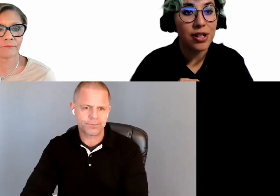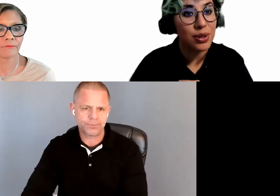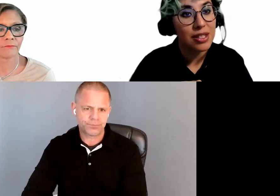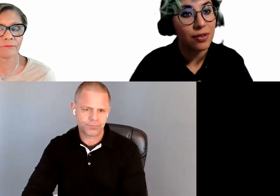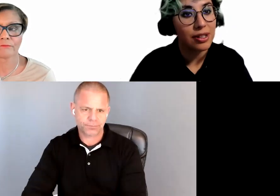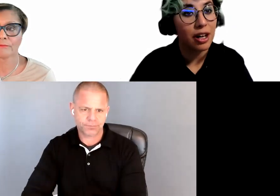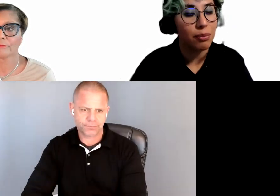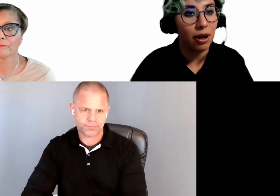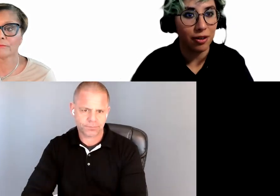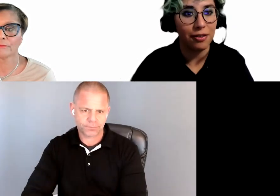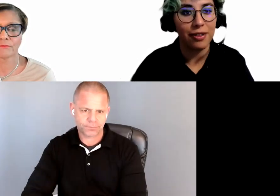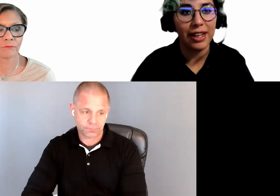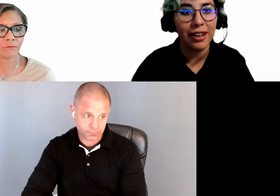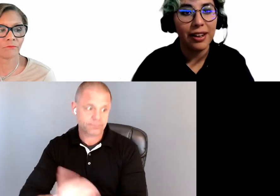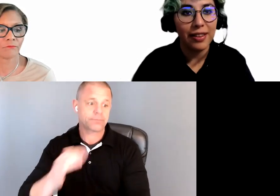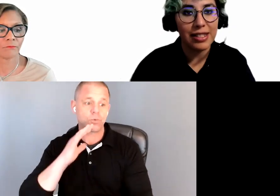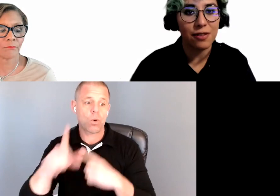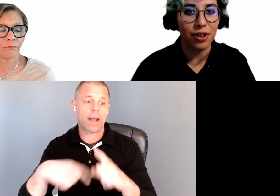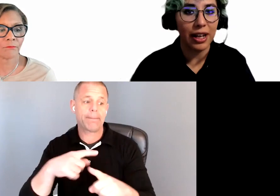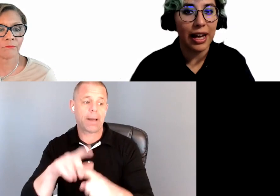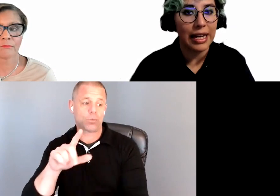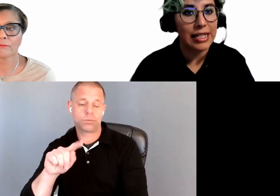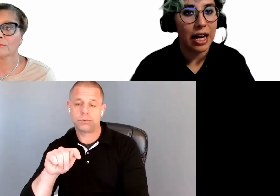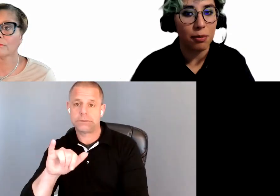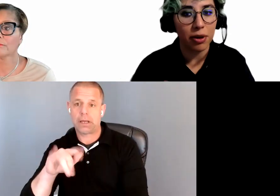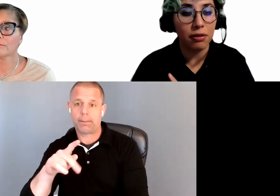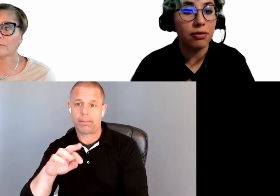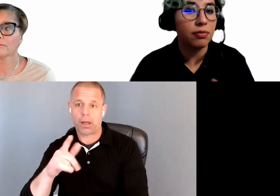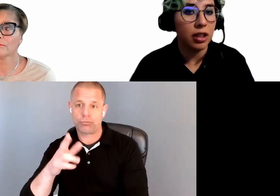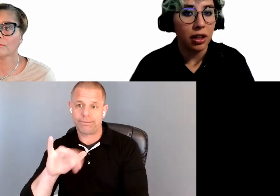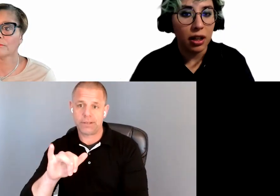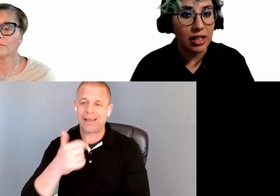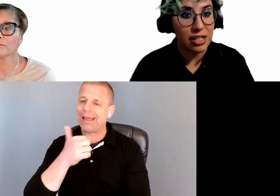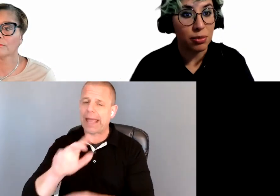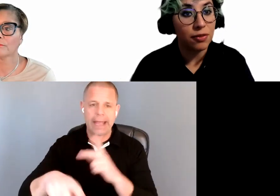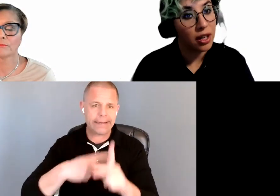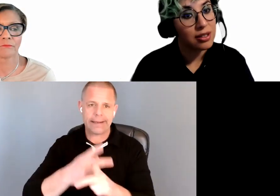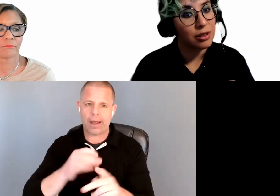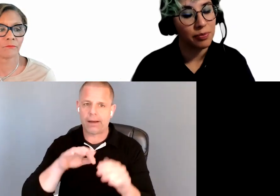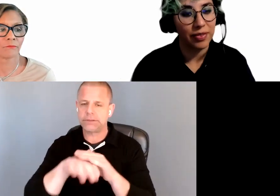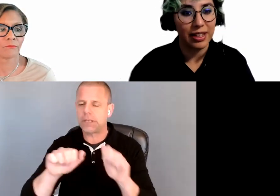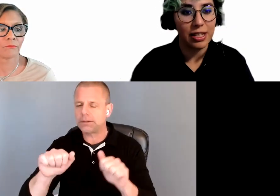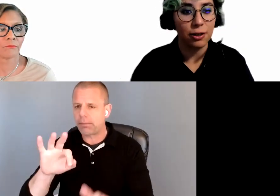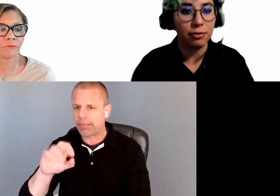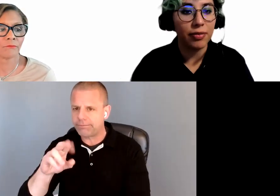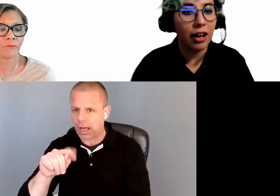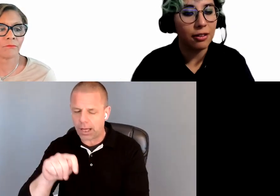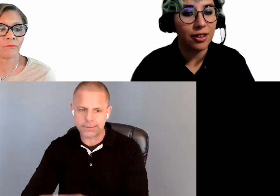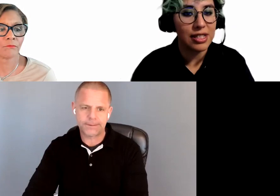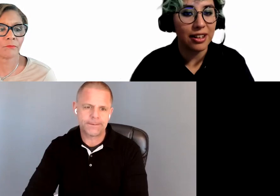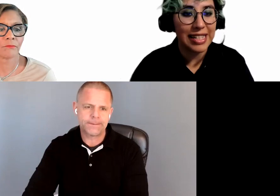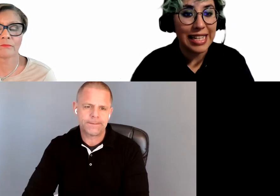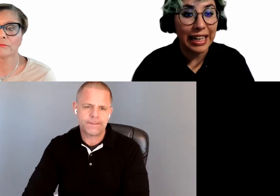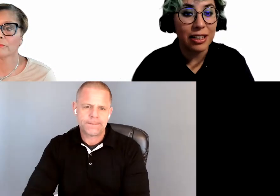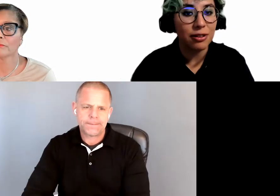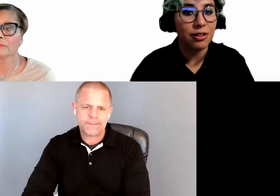This is for any type of accessible fonts. So not all fonts are designed